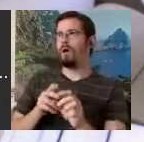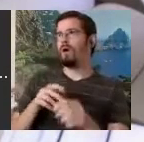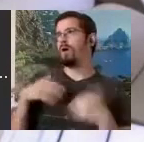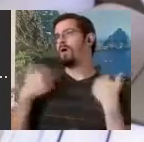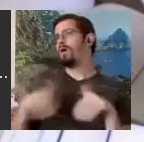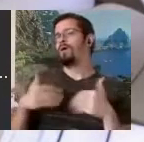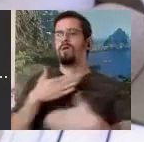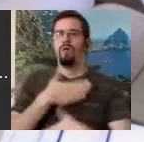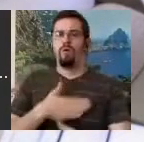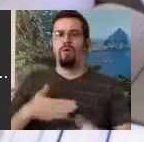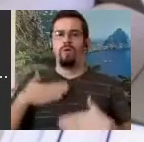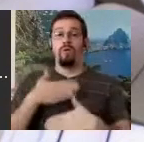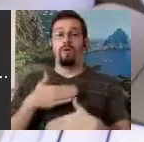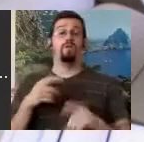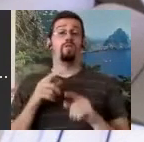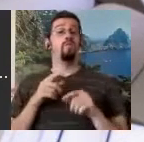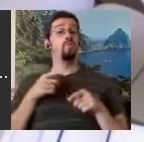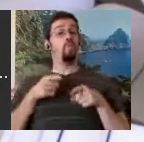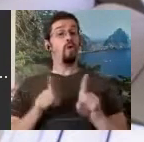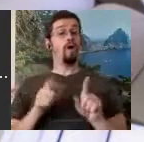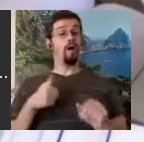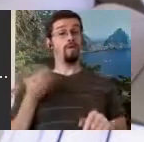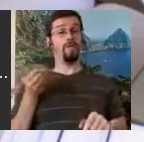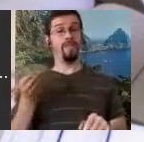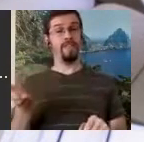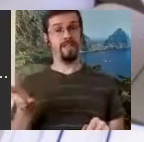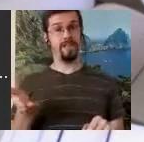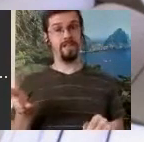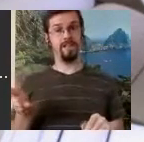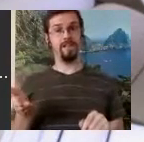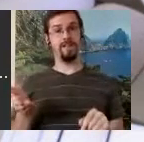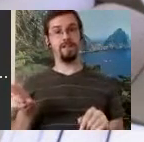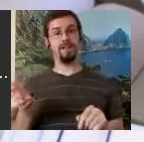while I was there there were also classes teaching August Bournonville's